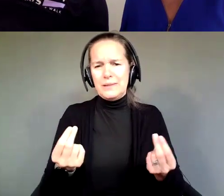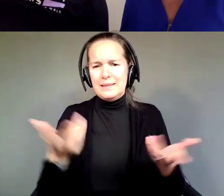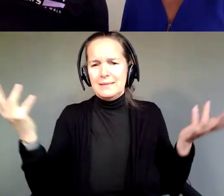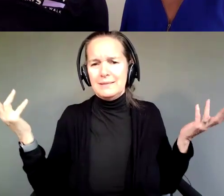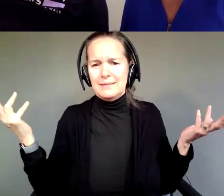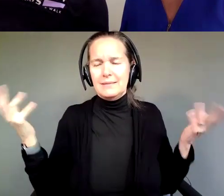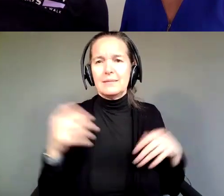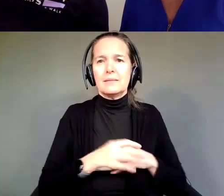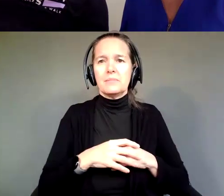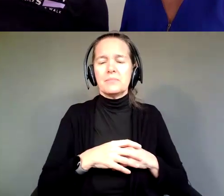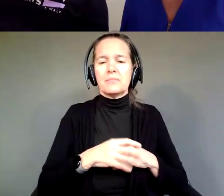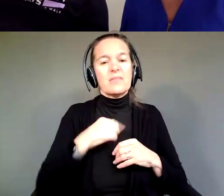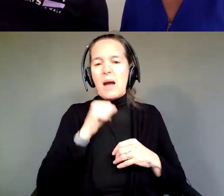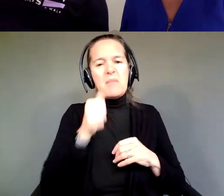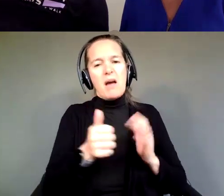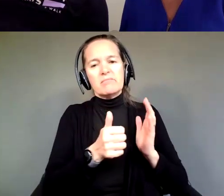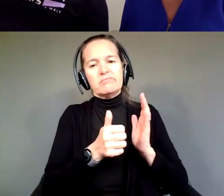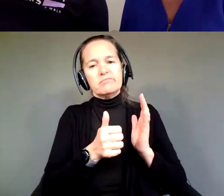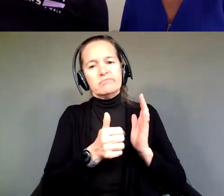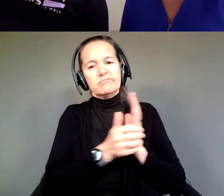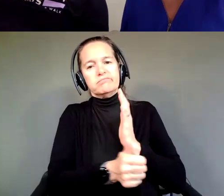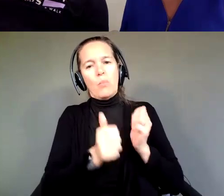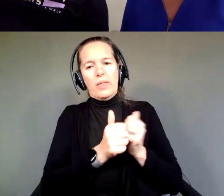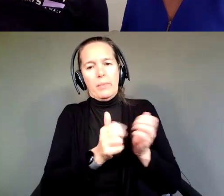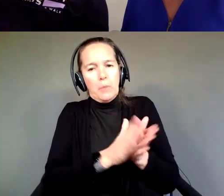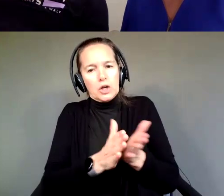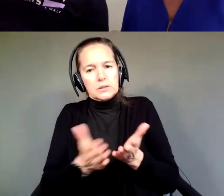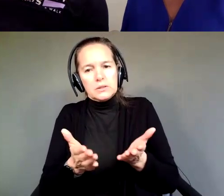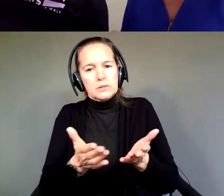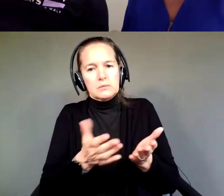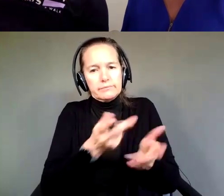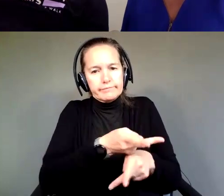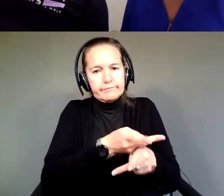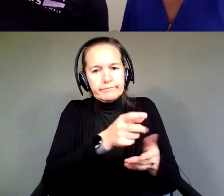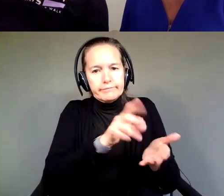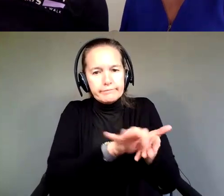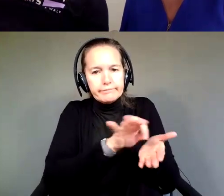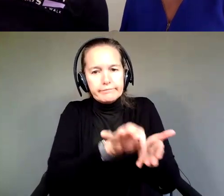I'm not really great with the books, you know, so My grandmother. His grandmother does that kind of thing, you know?